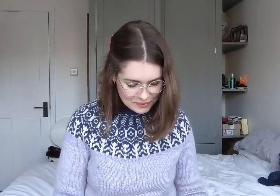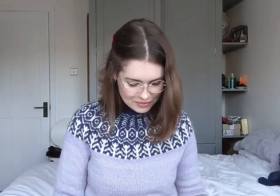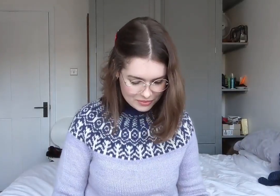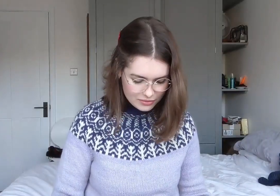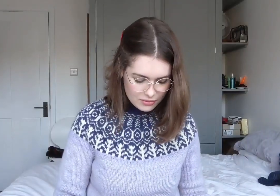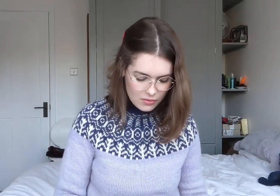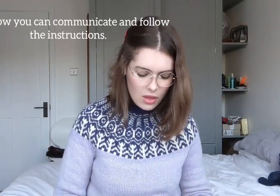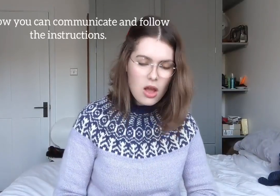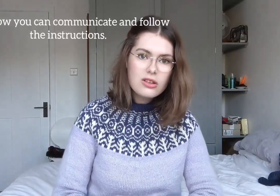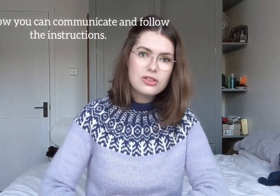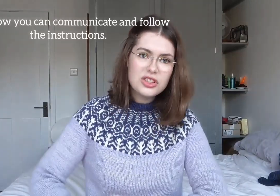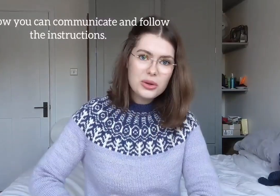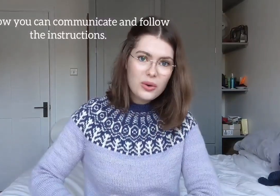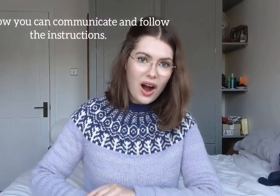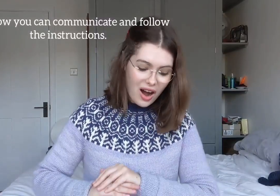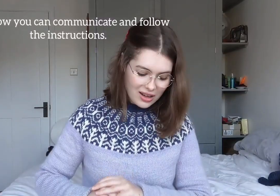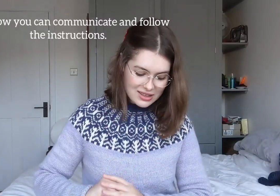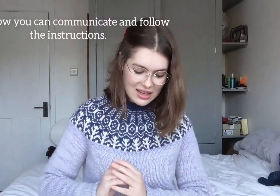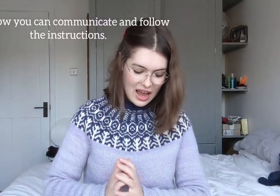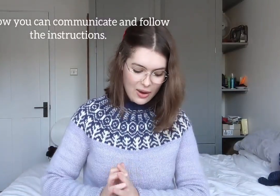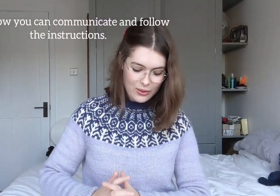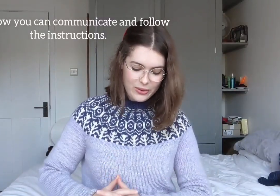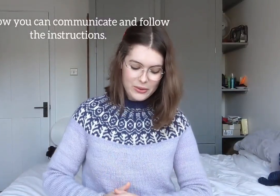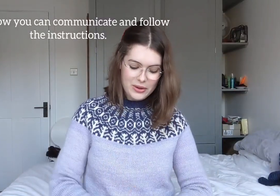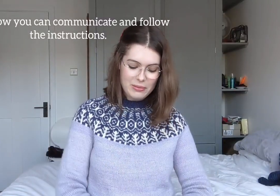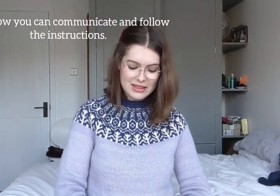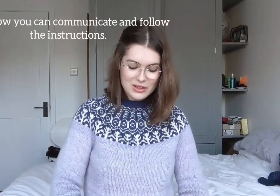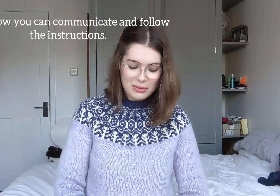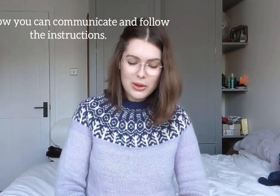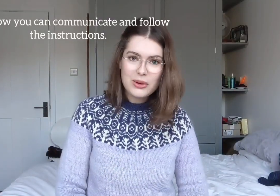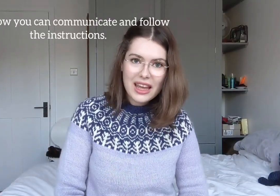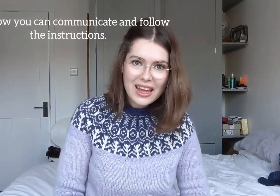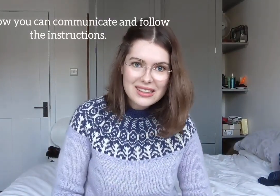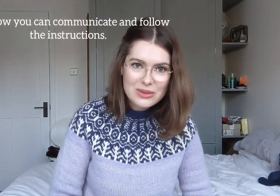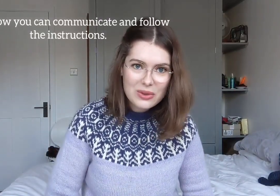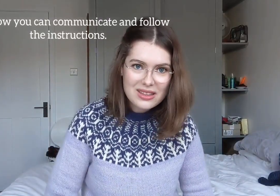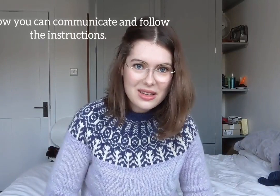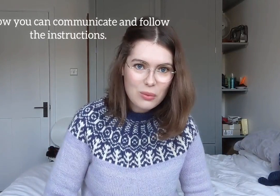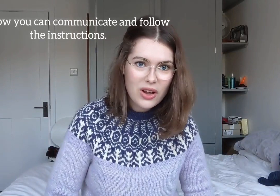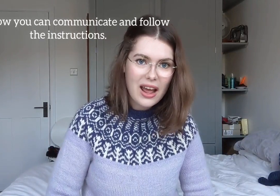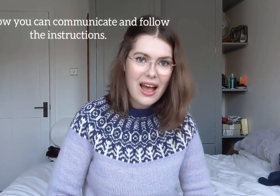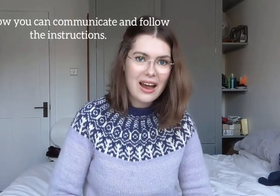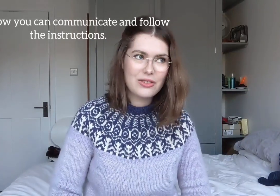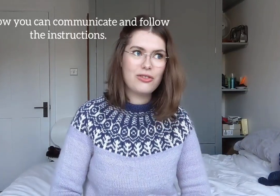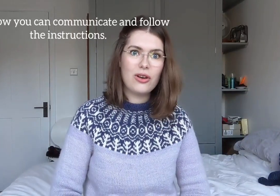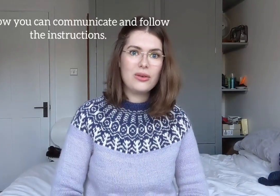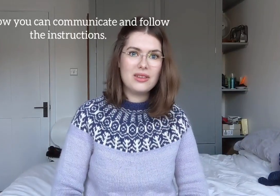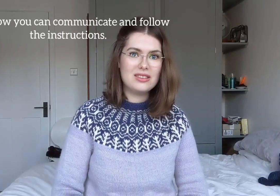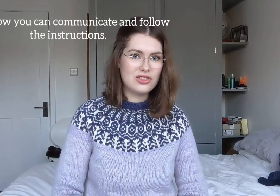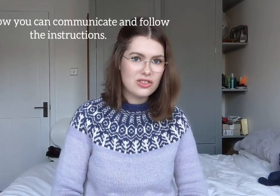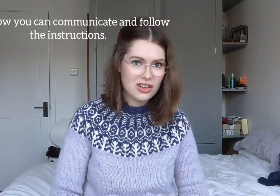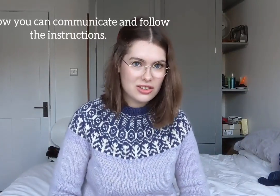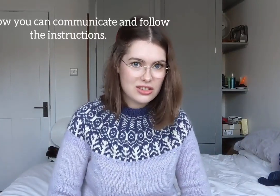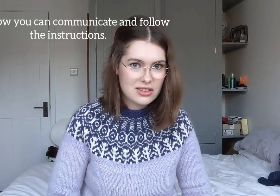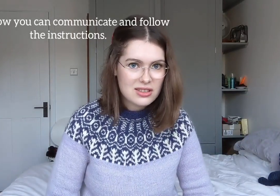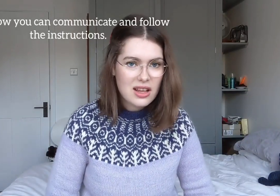Do ask how you can best communicate with someone and follow the instructions